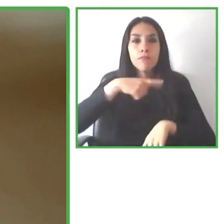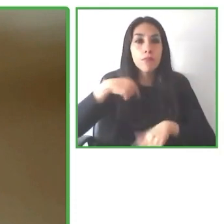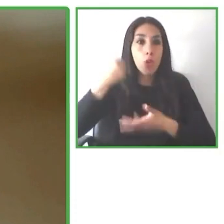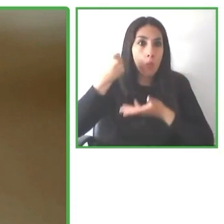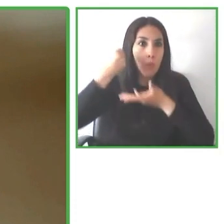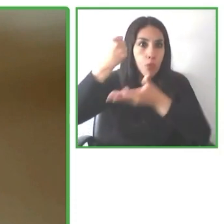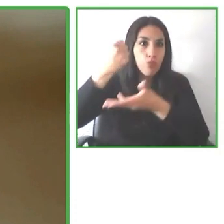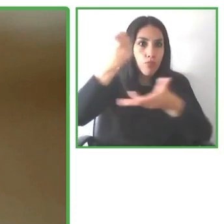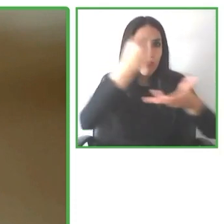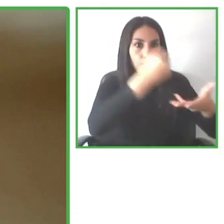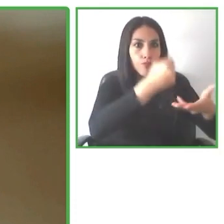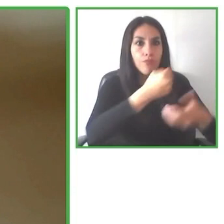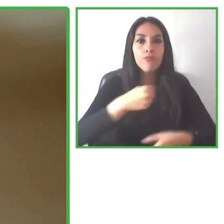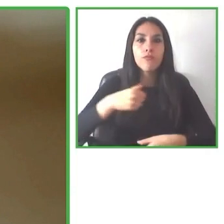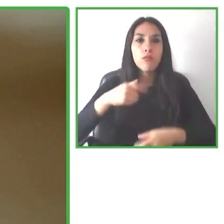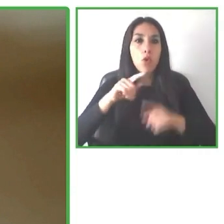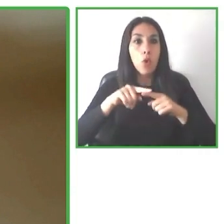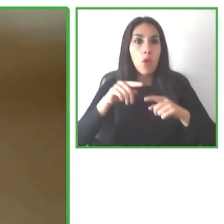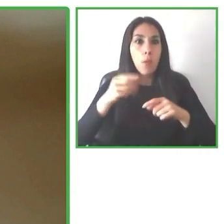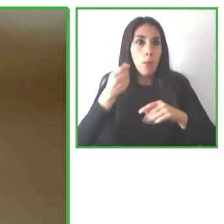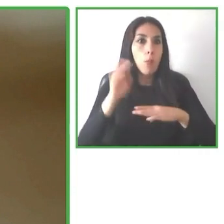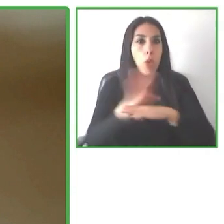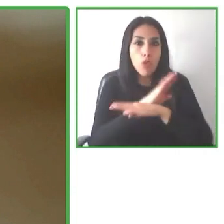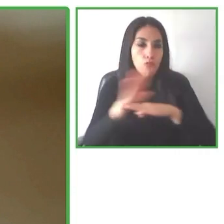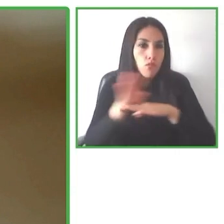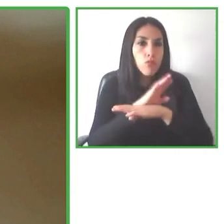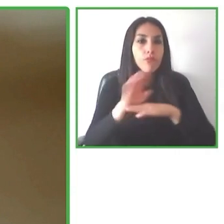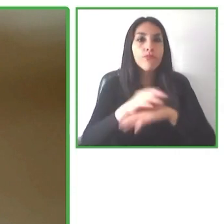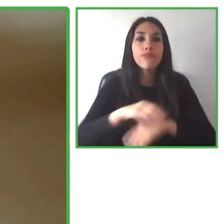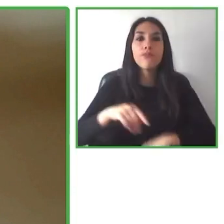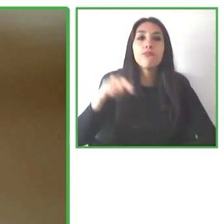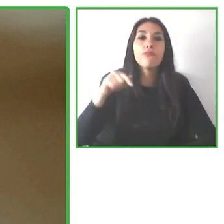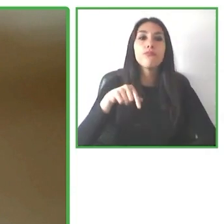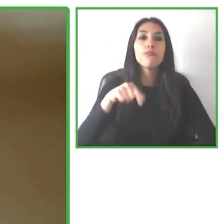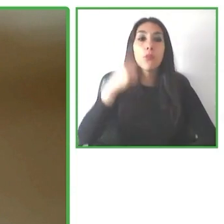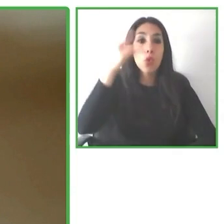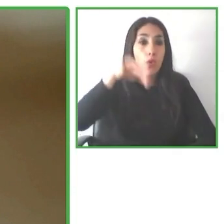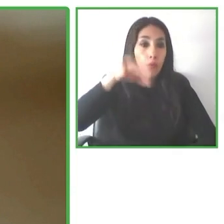come from the lottery and donations from different companies.